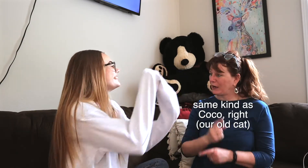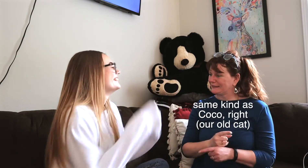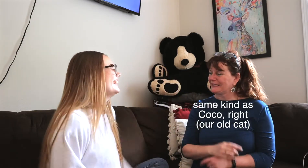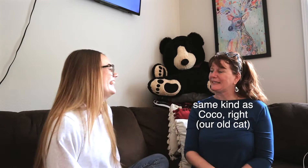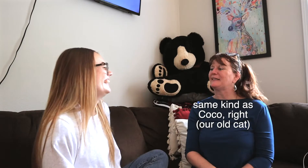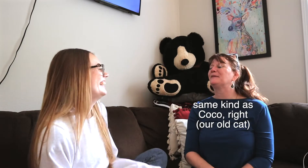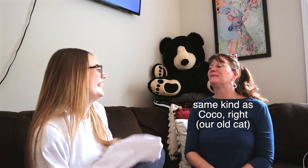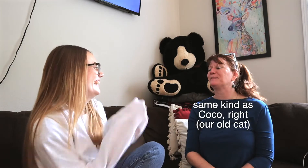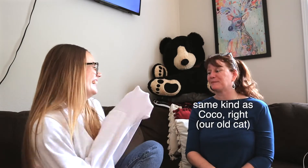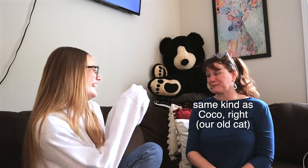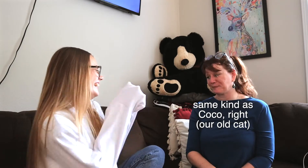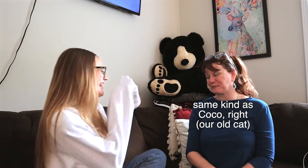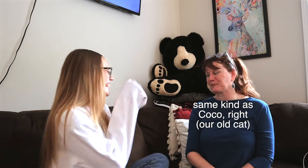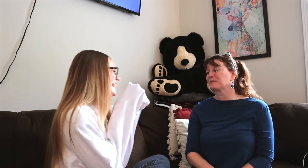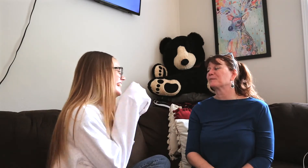*giggles*